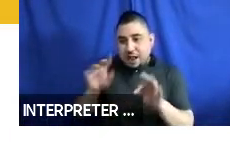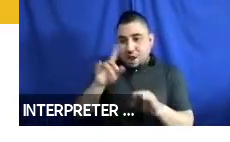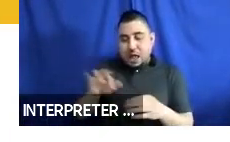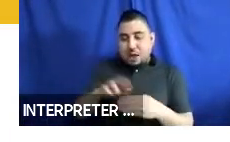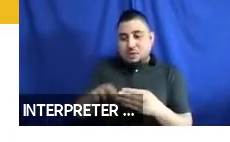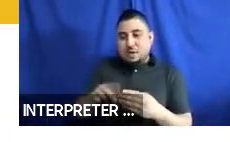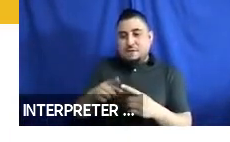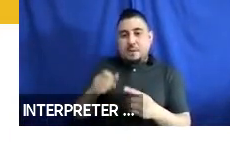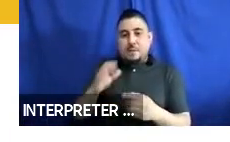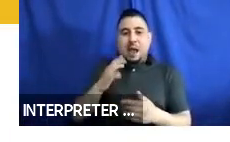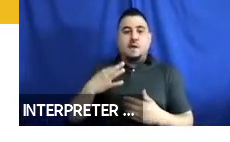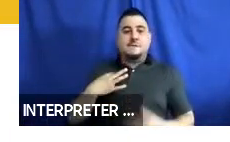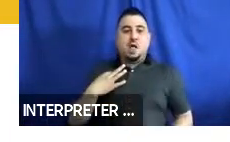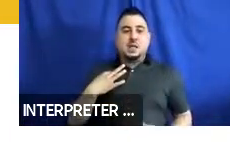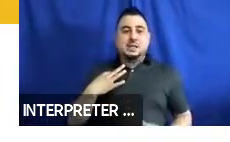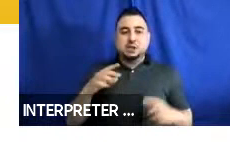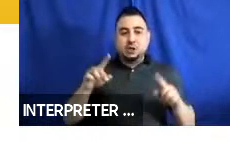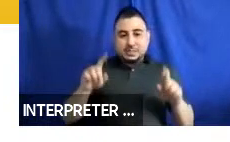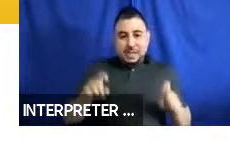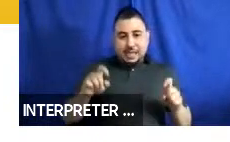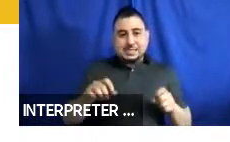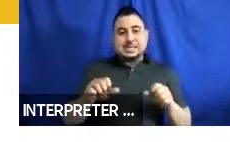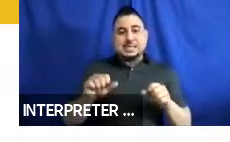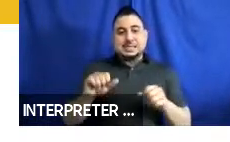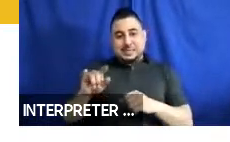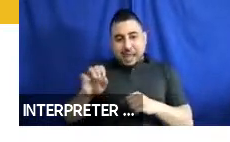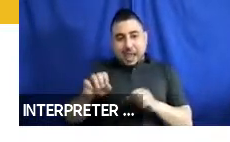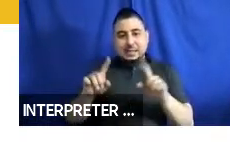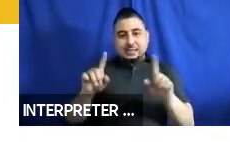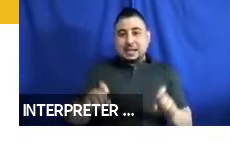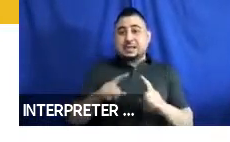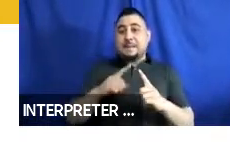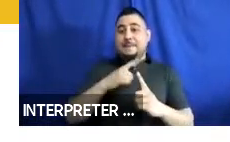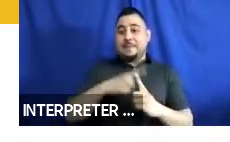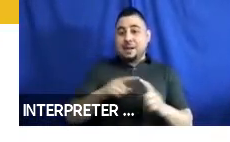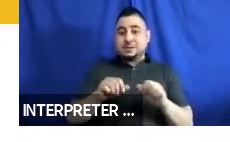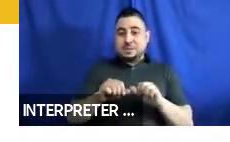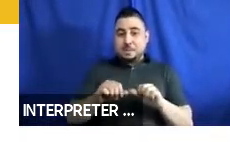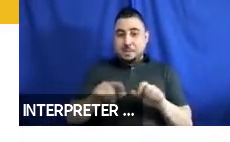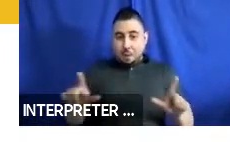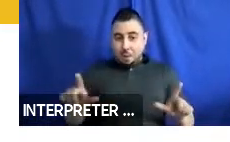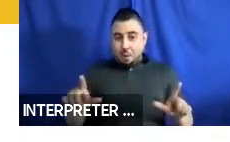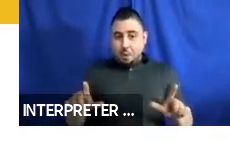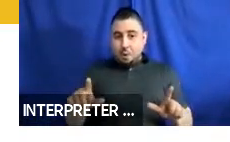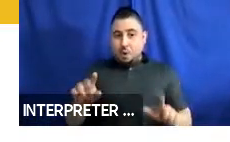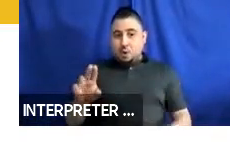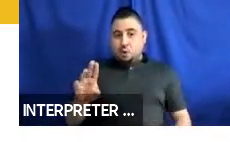the volunteer tests and sled testing, and we will be posting at our website more information